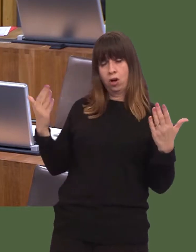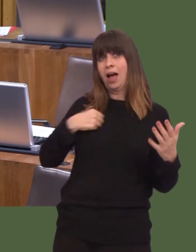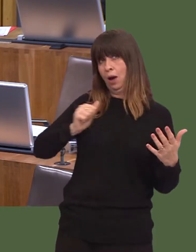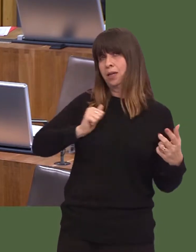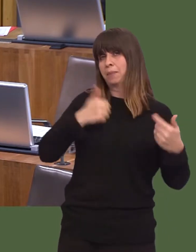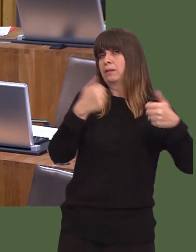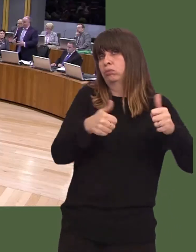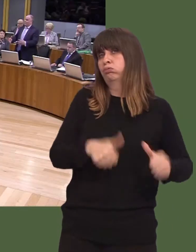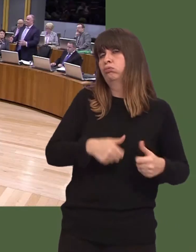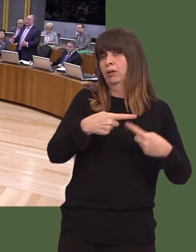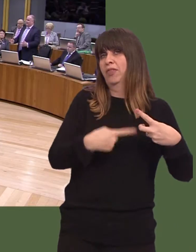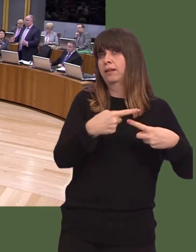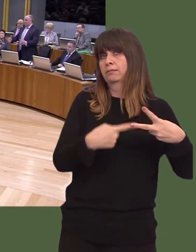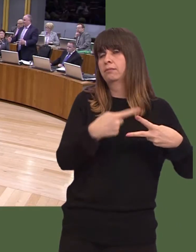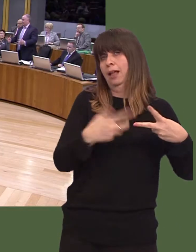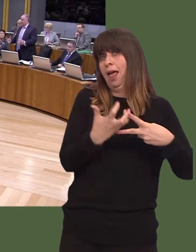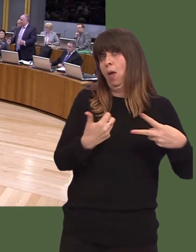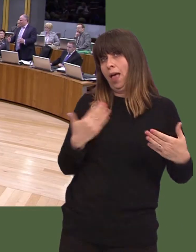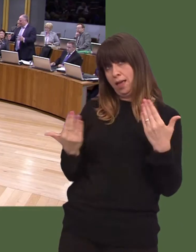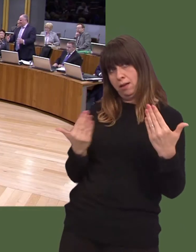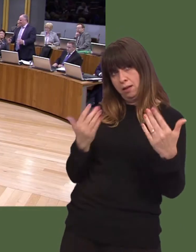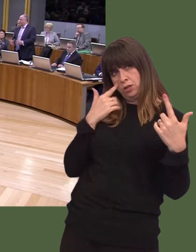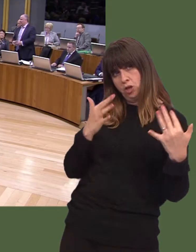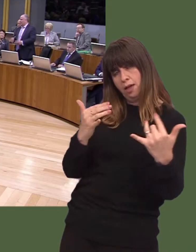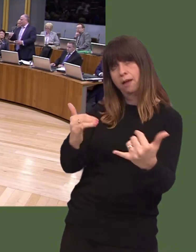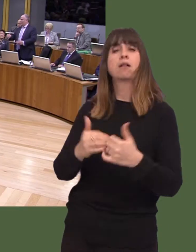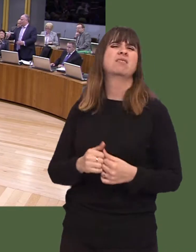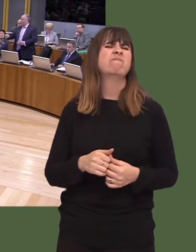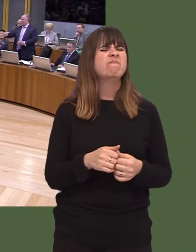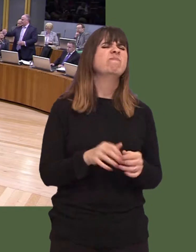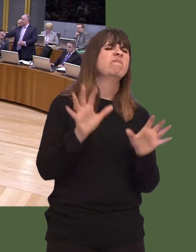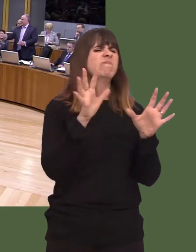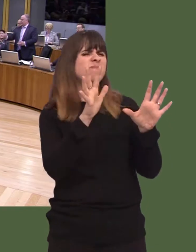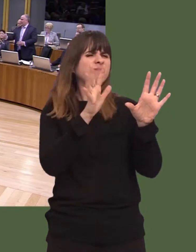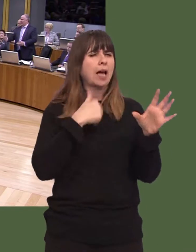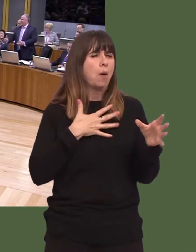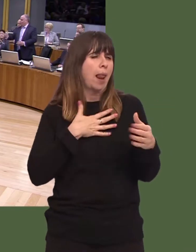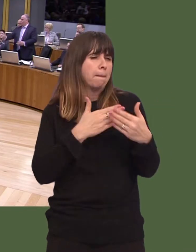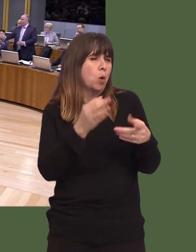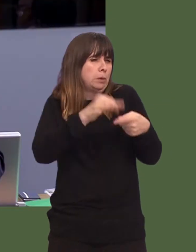Andrew R.T. Davies: I welcome that. I would have liked, maybe, a more definitive mark as to where you would like to see GVA